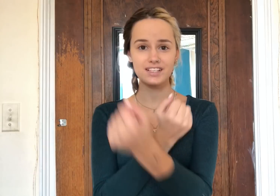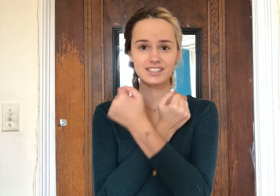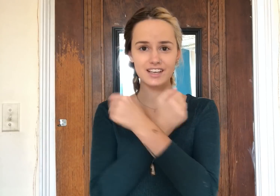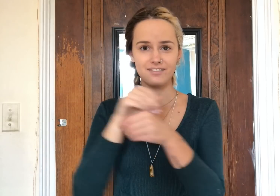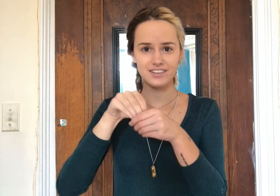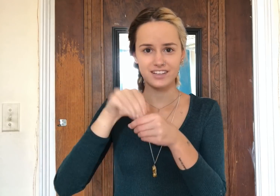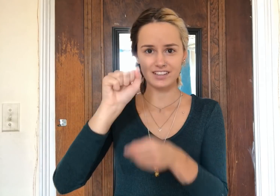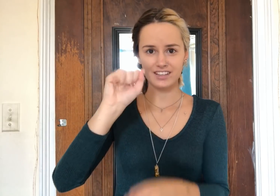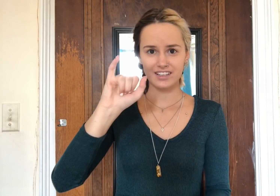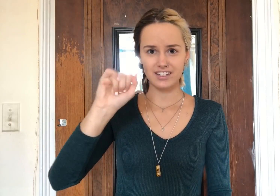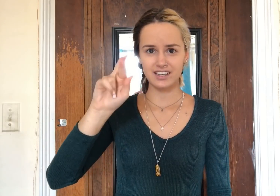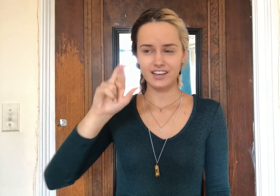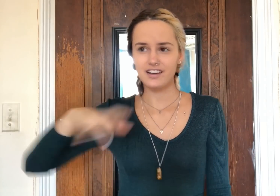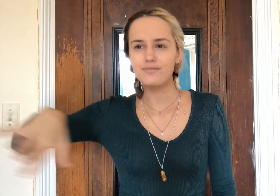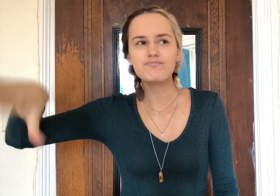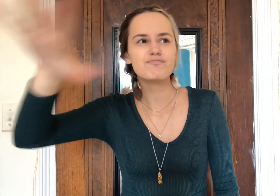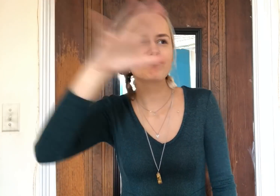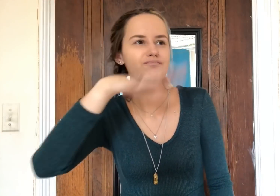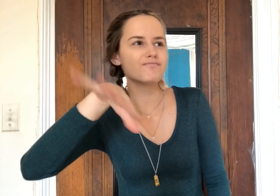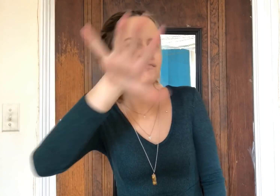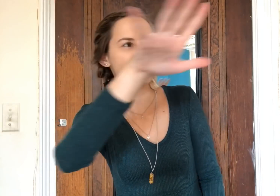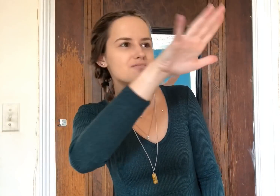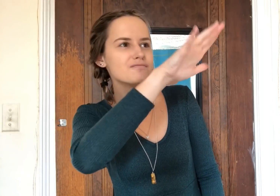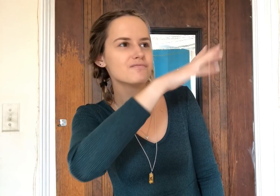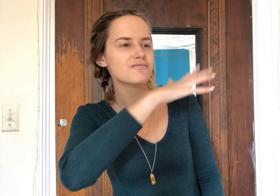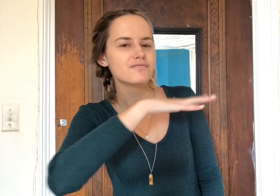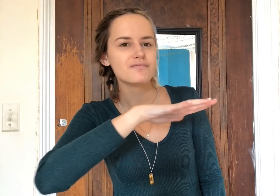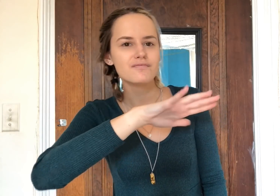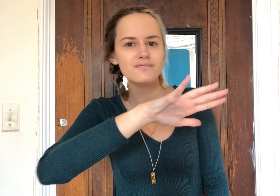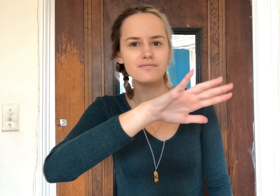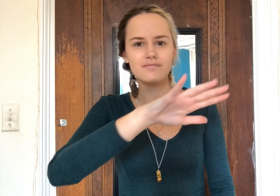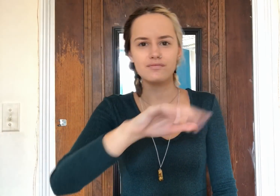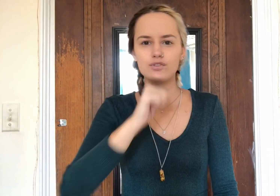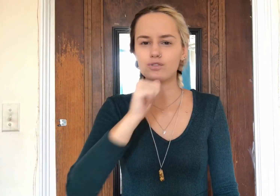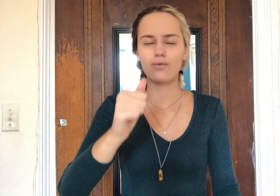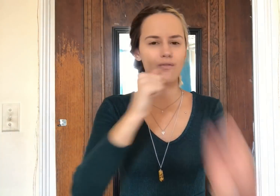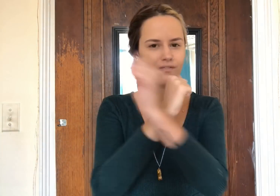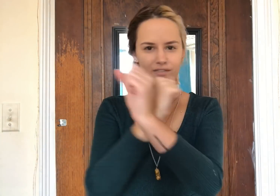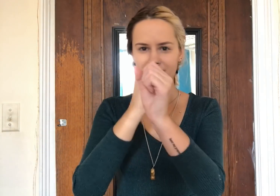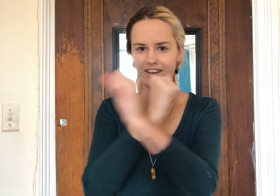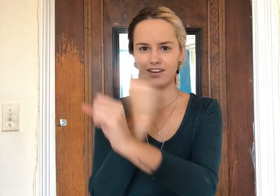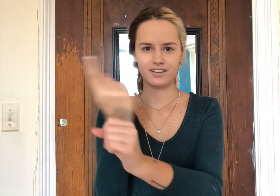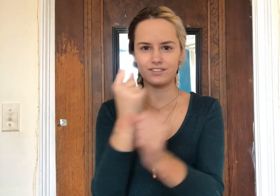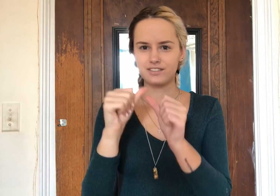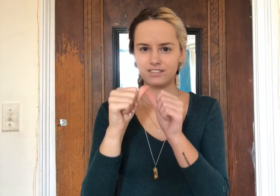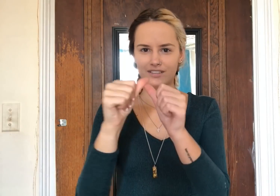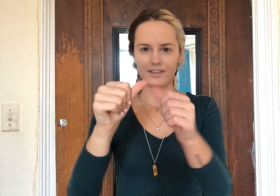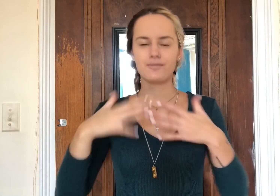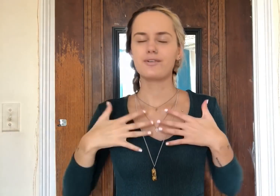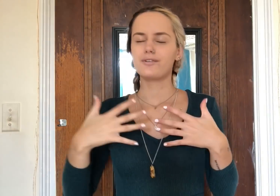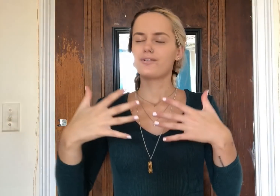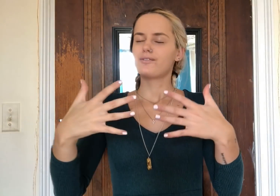When there's lovin' in the air, Don't fight it just keep breathing.